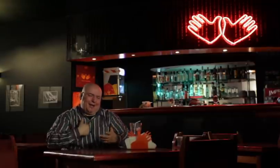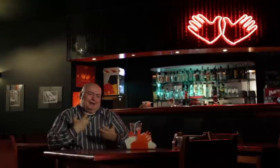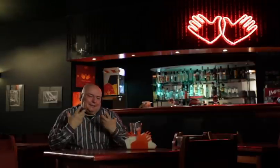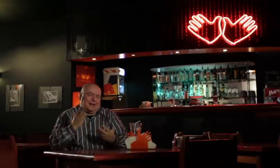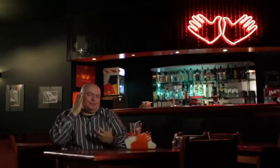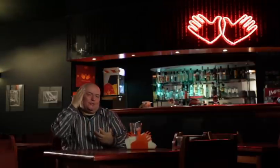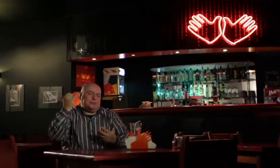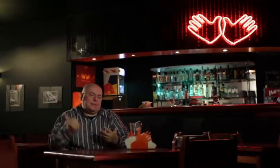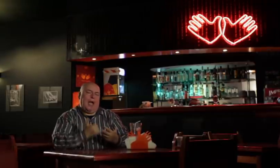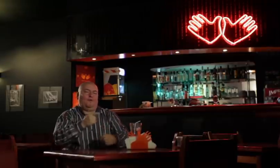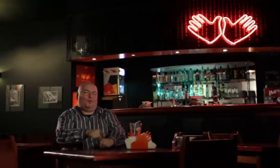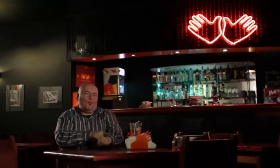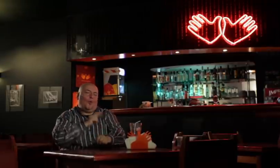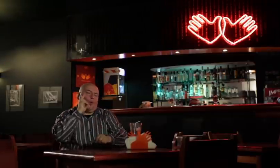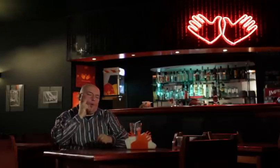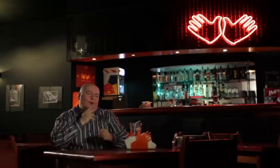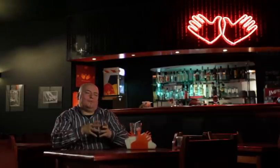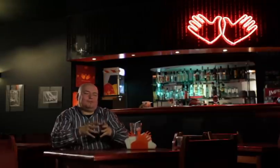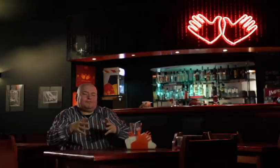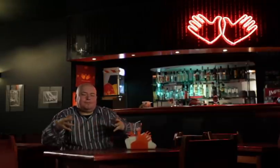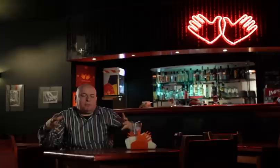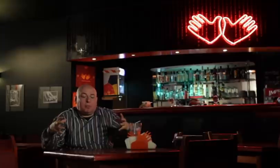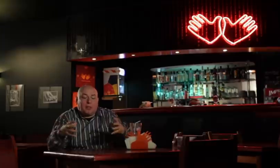I would like the Deaf community to grow bigger and bigger,